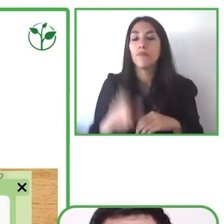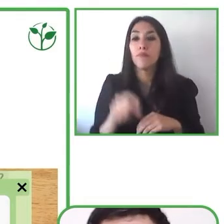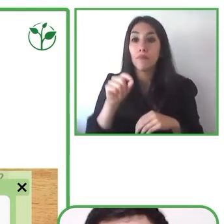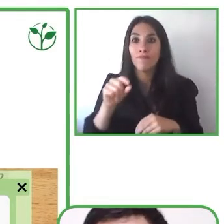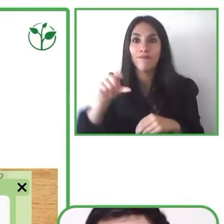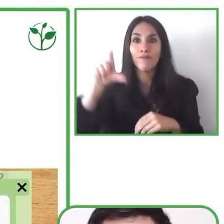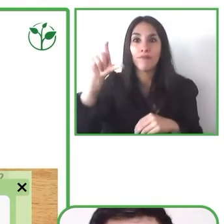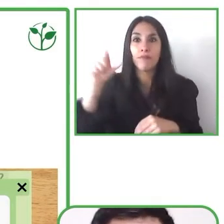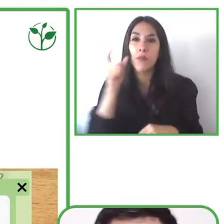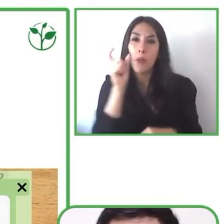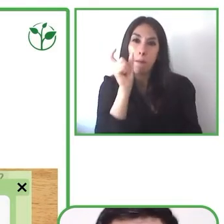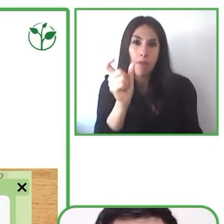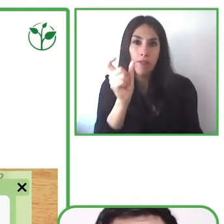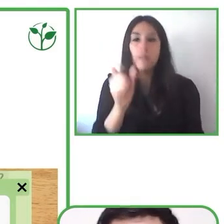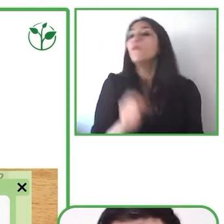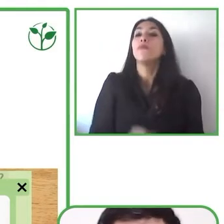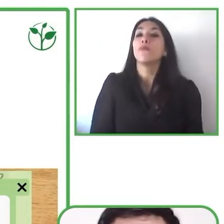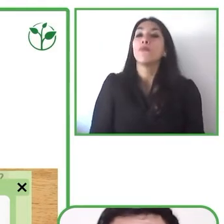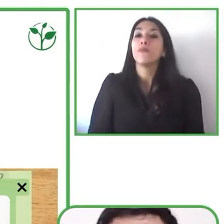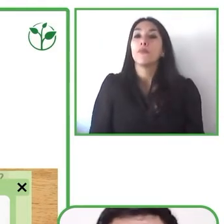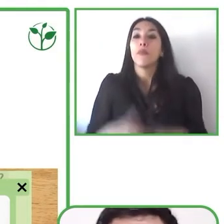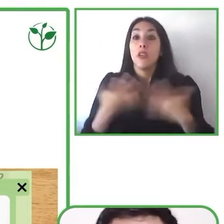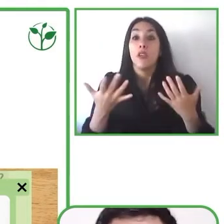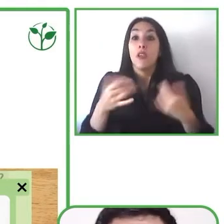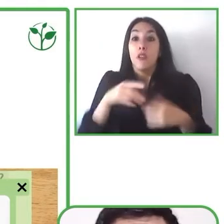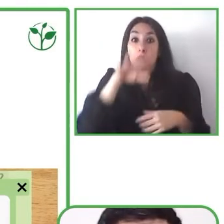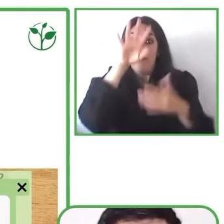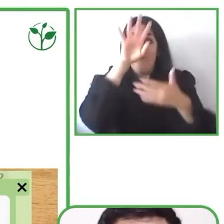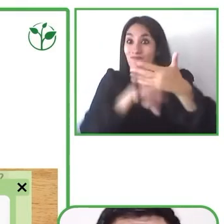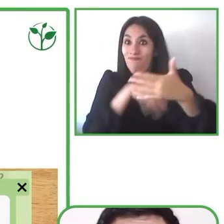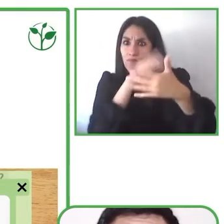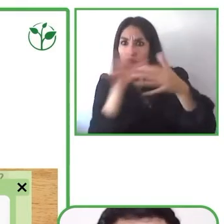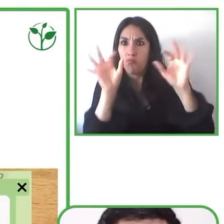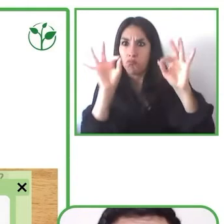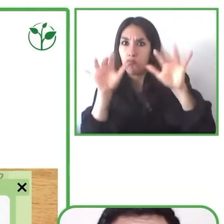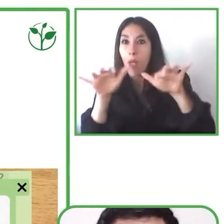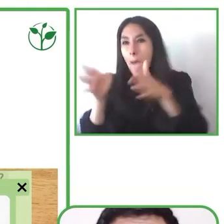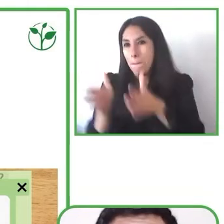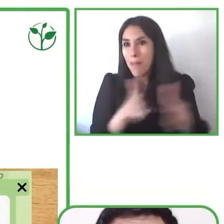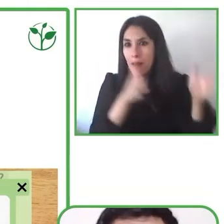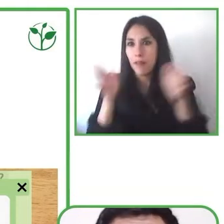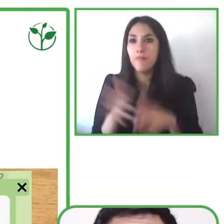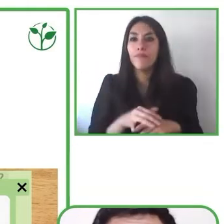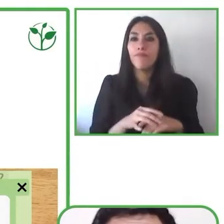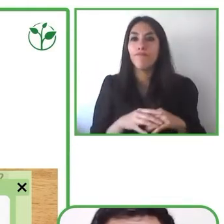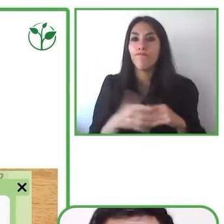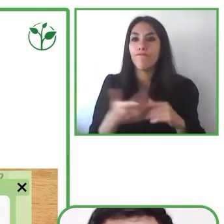virtual desk we stimulate these paths from phonological skills that are